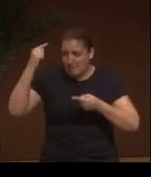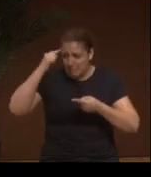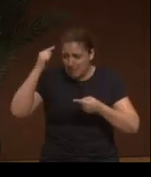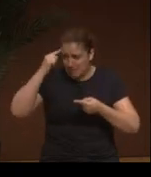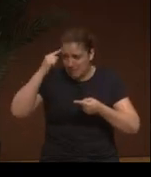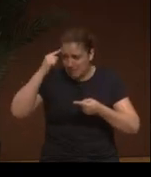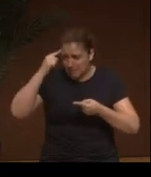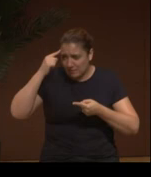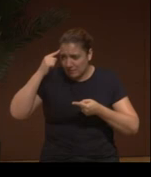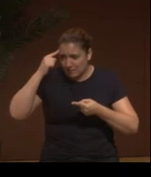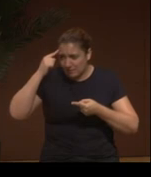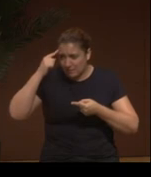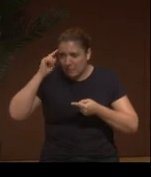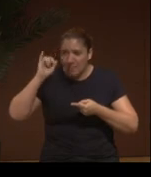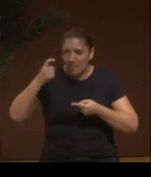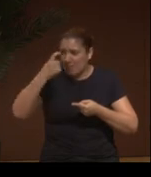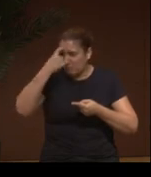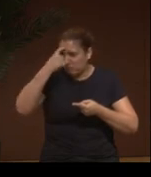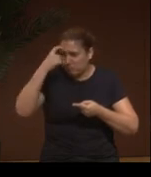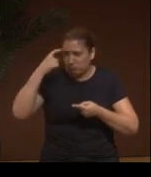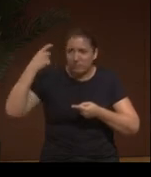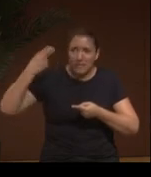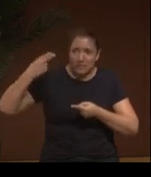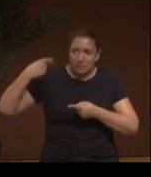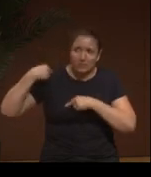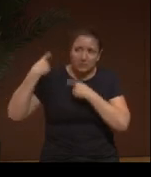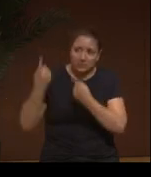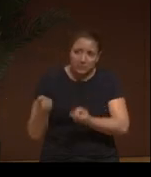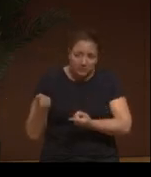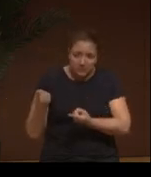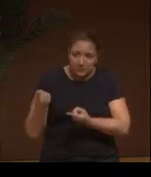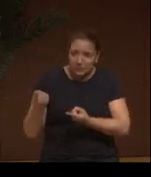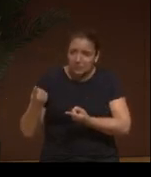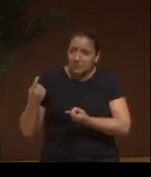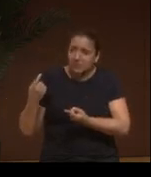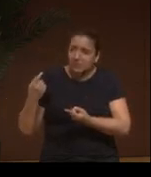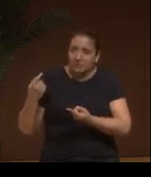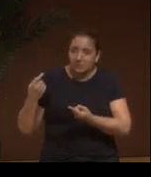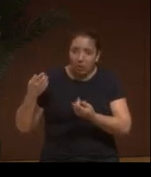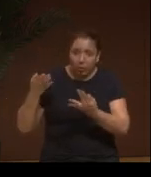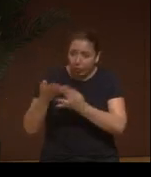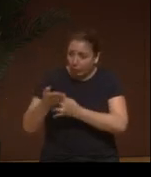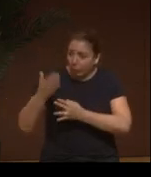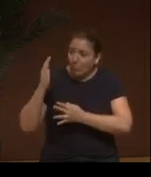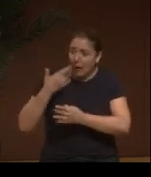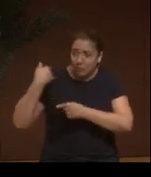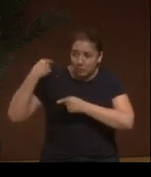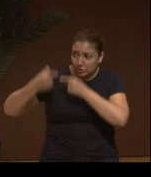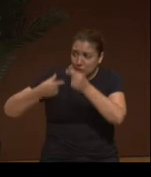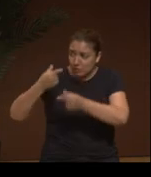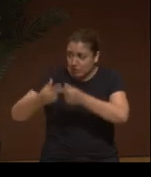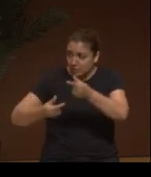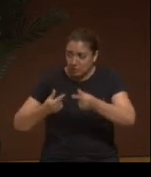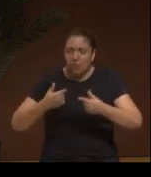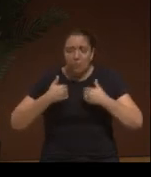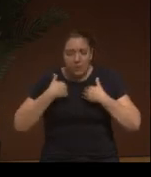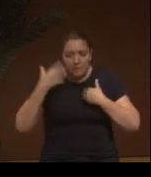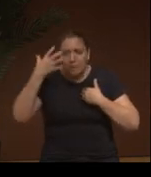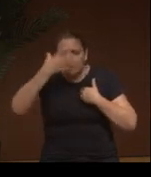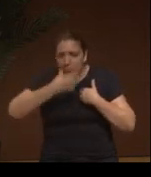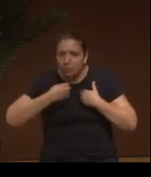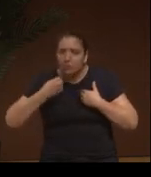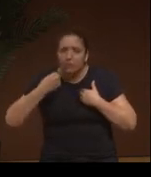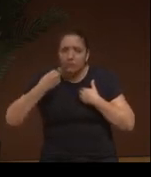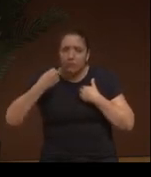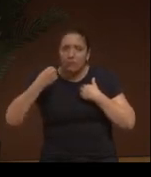As the grandmother says, we struggle with this mental fog,